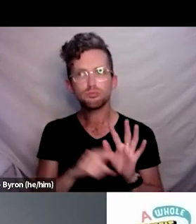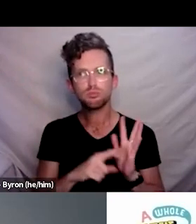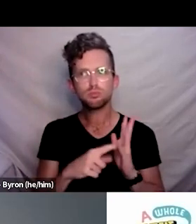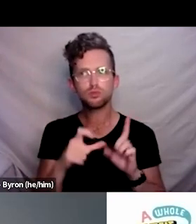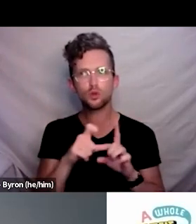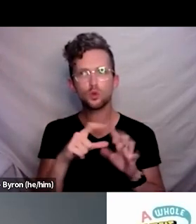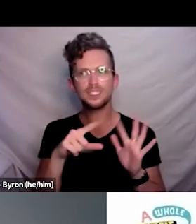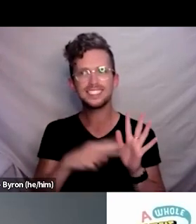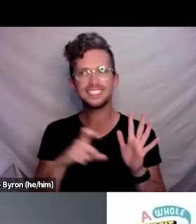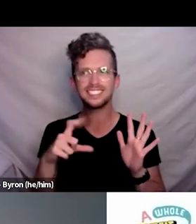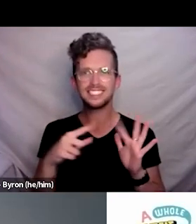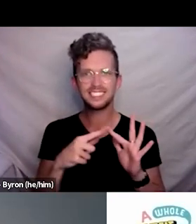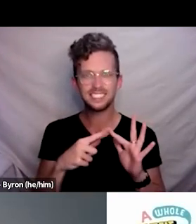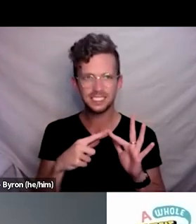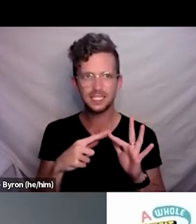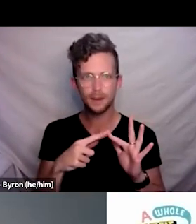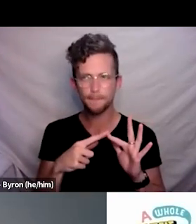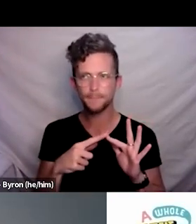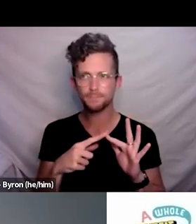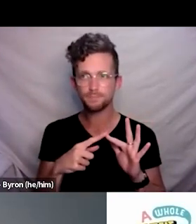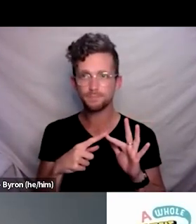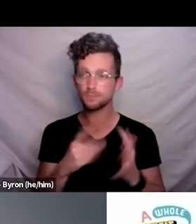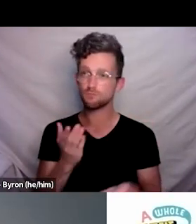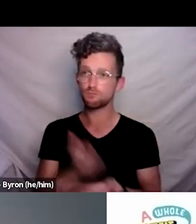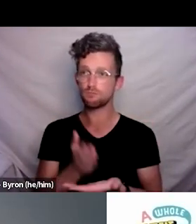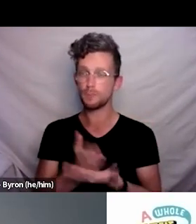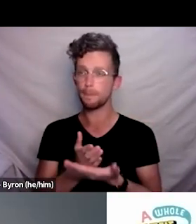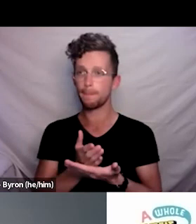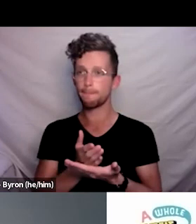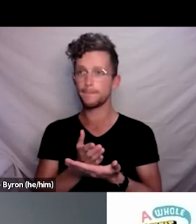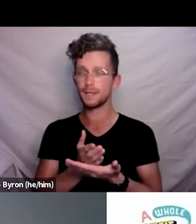you know, this has really, I guess, reinforced for me,